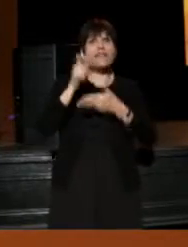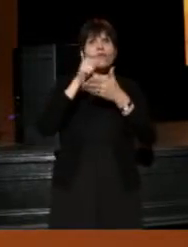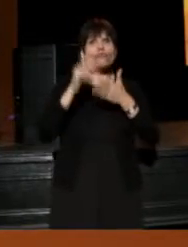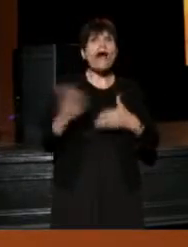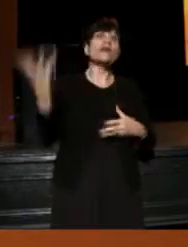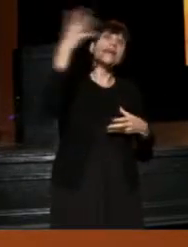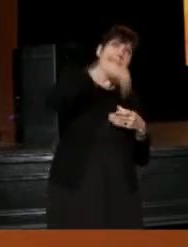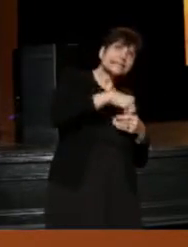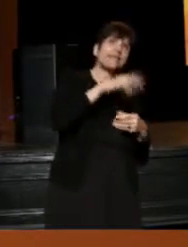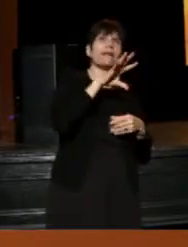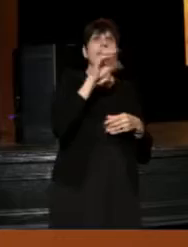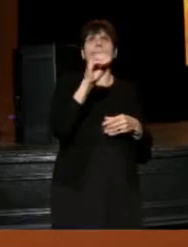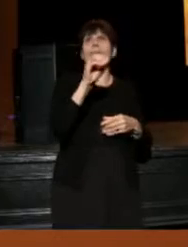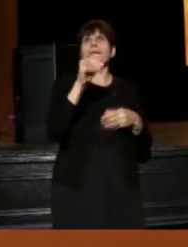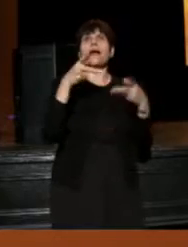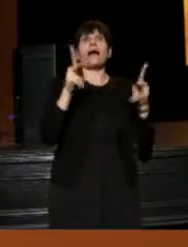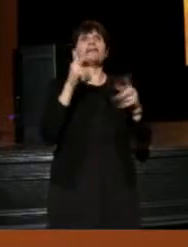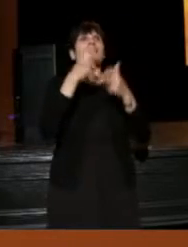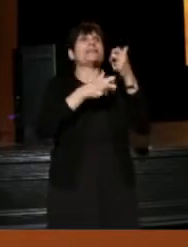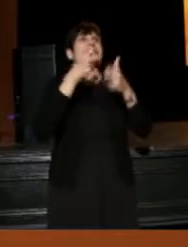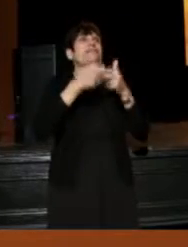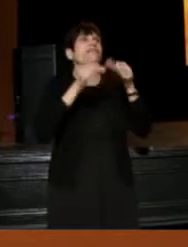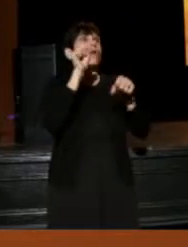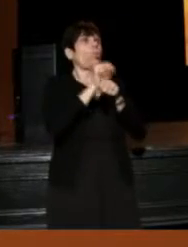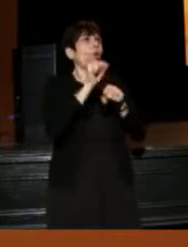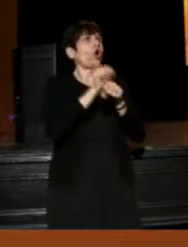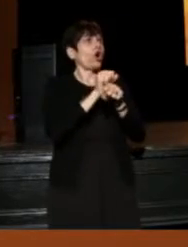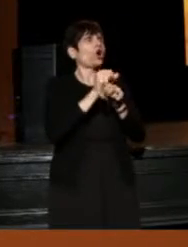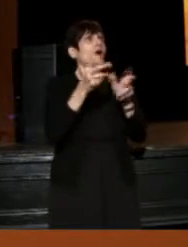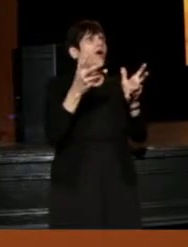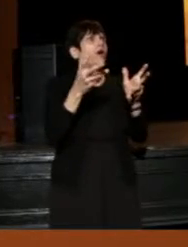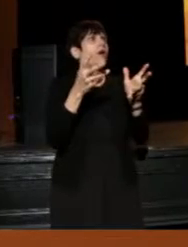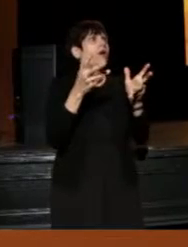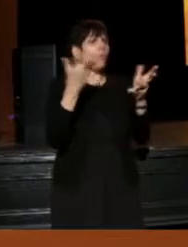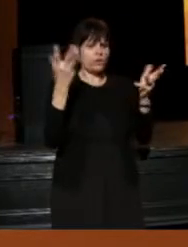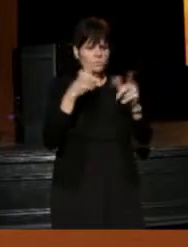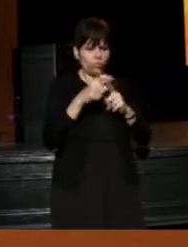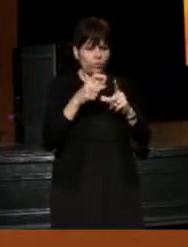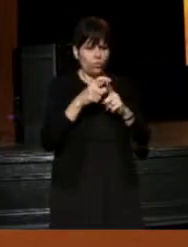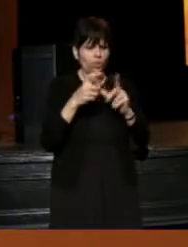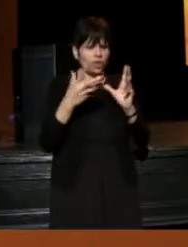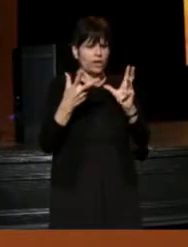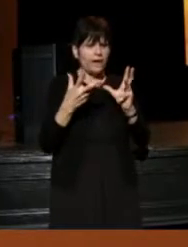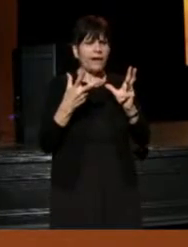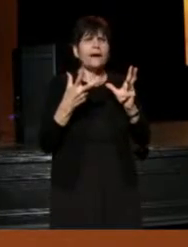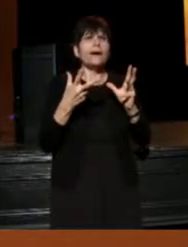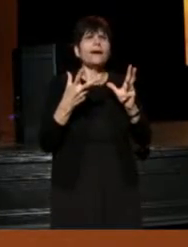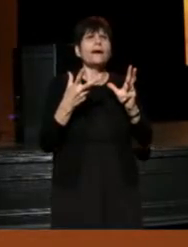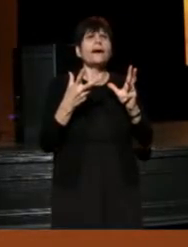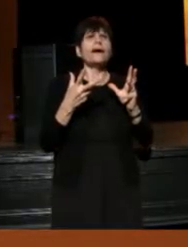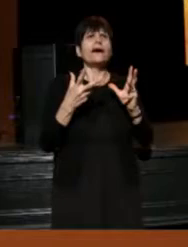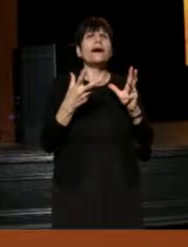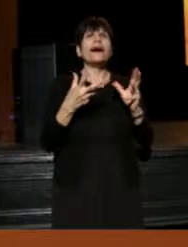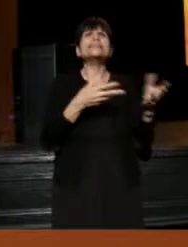and to let the difficult work be--, here, let me take you by the hand,